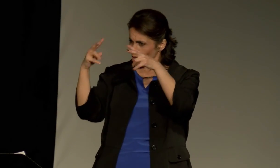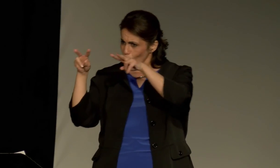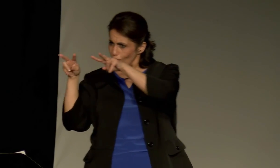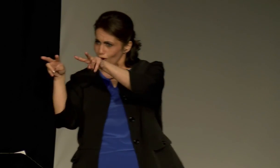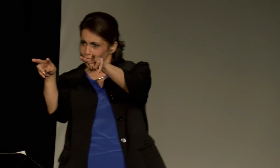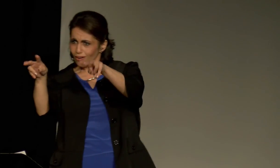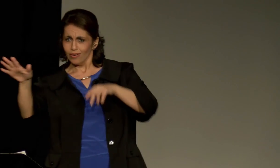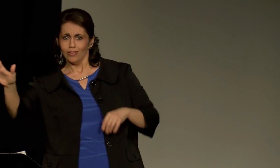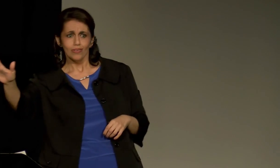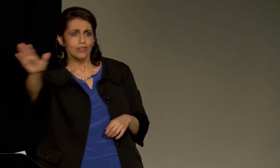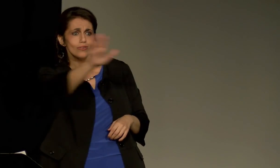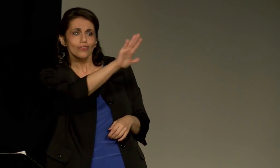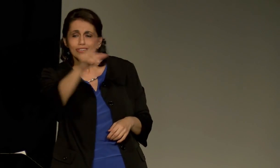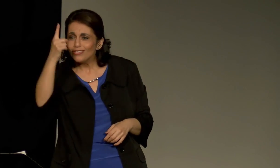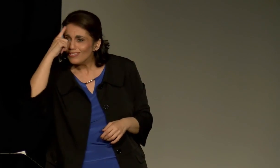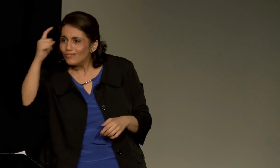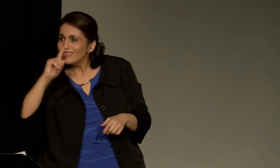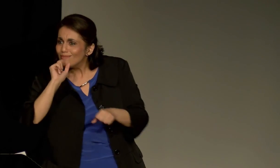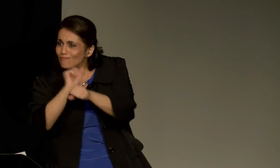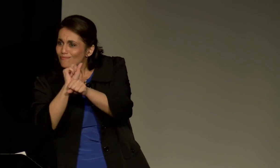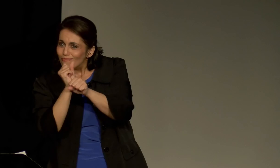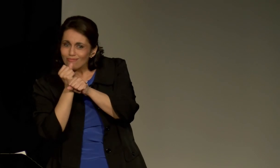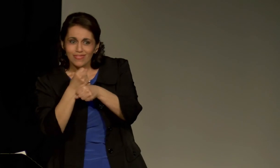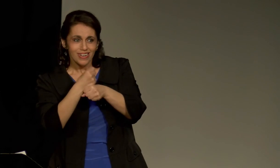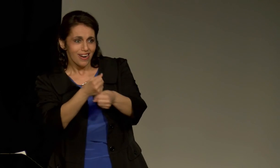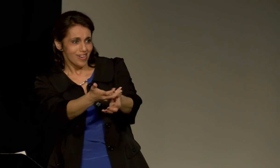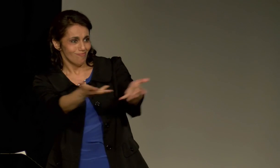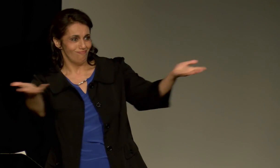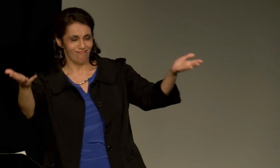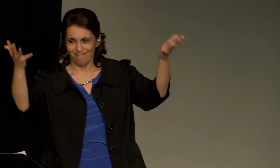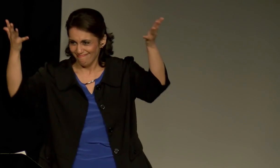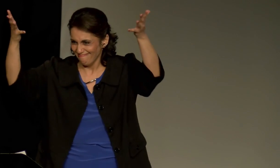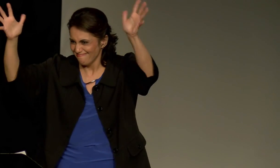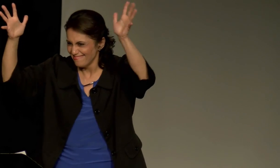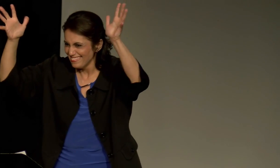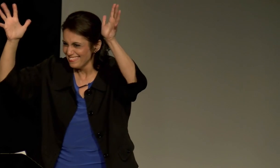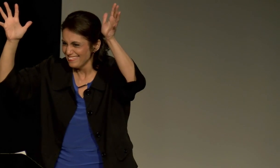So, I applaud the students on the committee for your dream and your vision, and for making